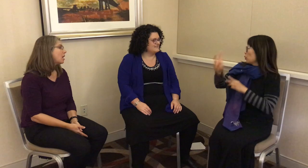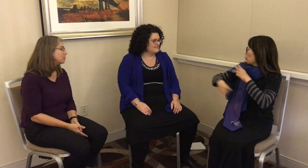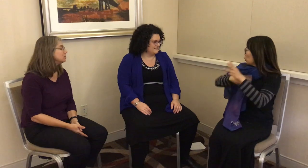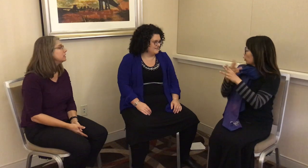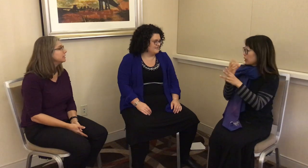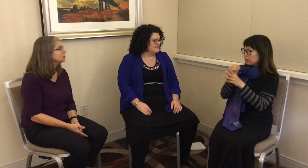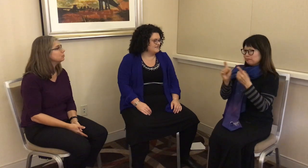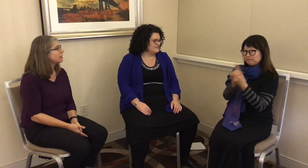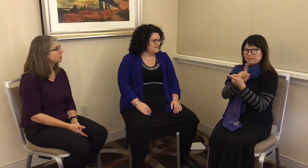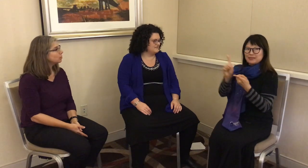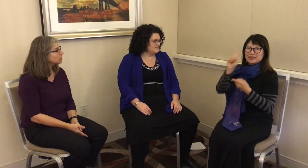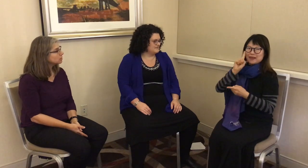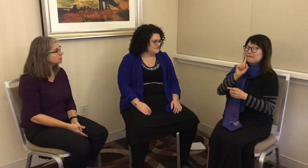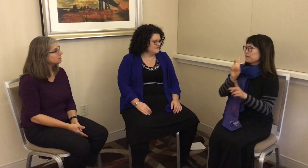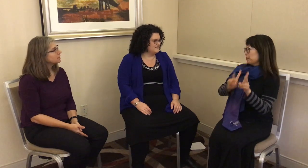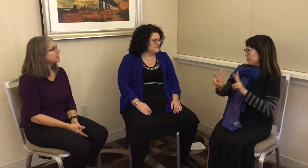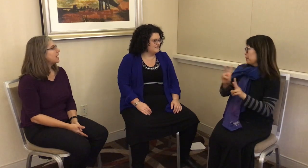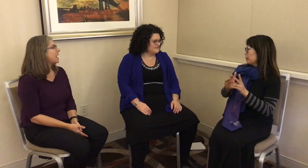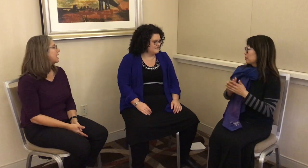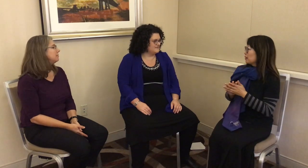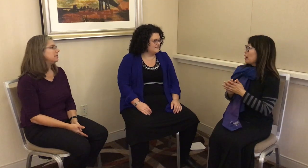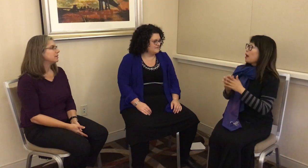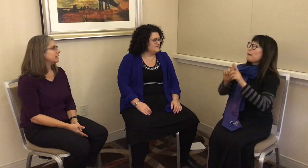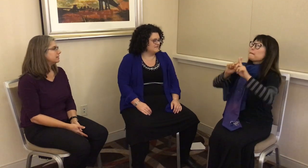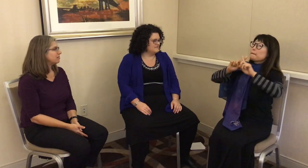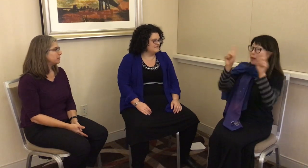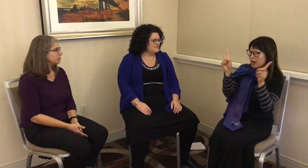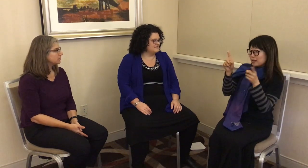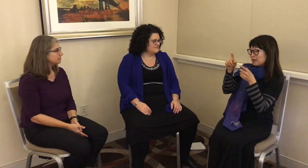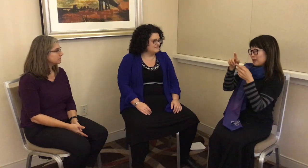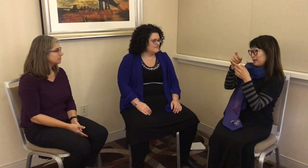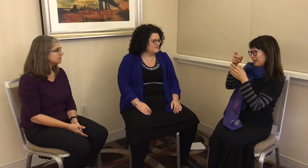opportunity to travel the world and meet various deaf people.